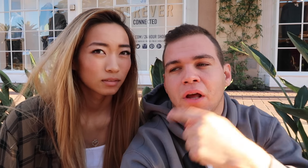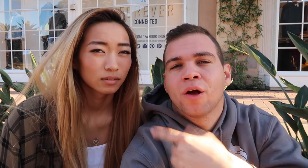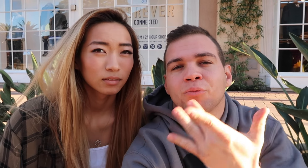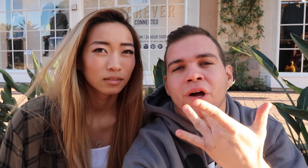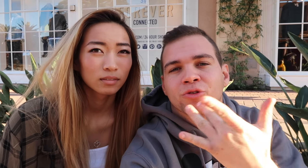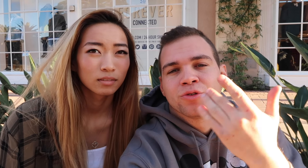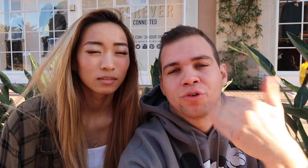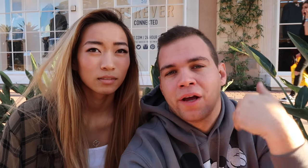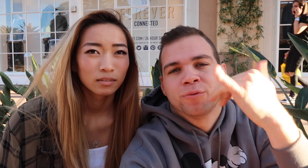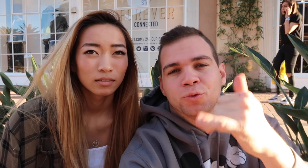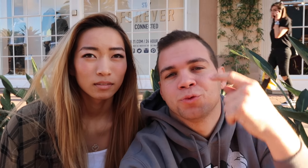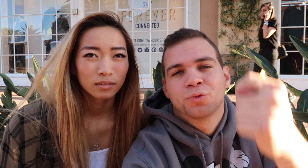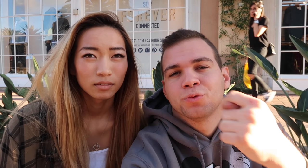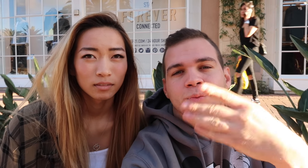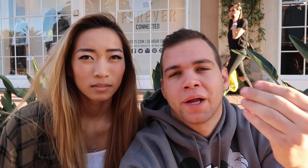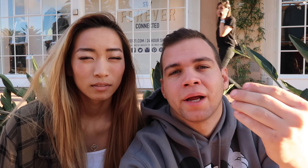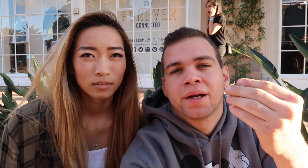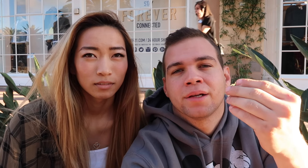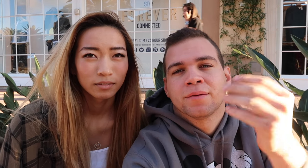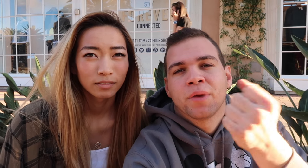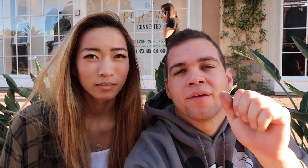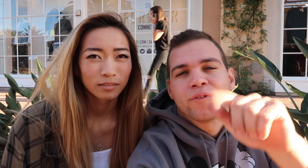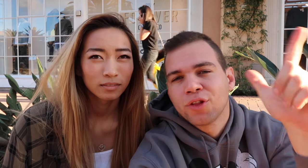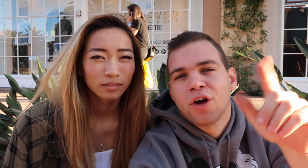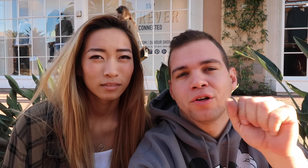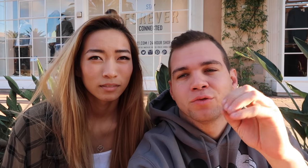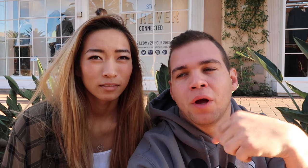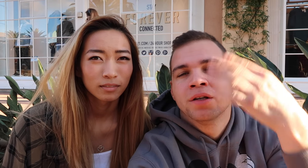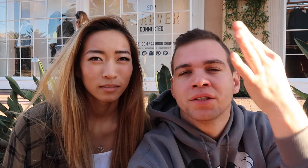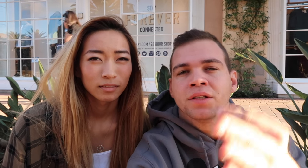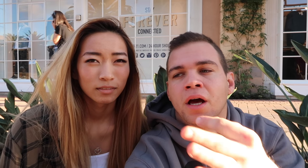but I rather have YouTube and make vlogs